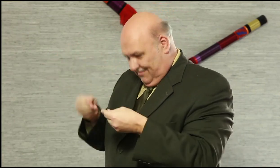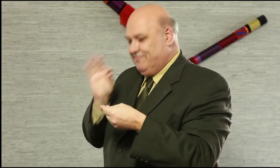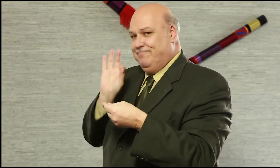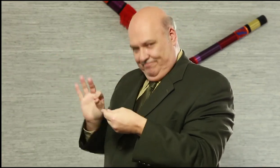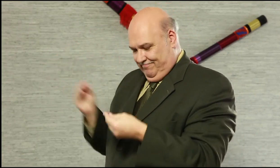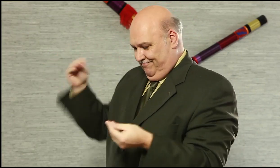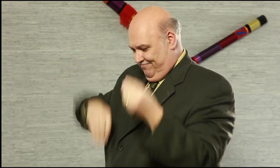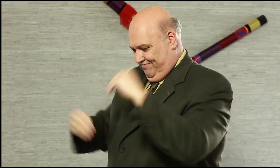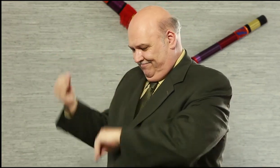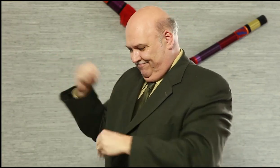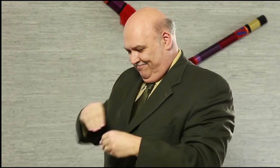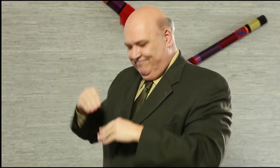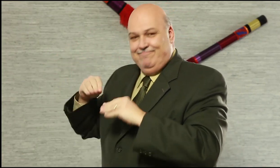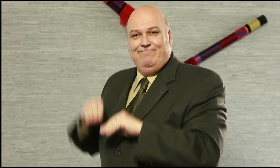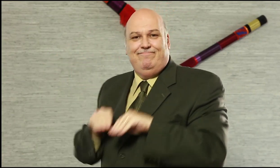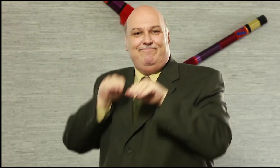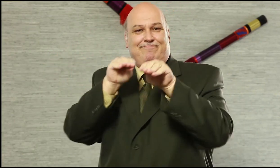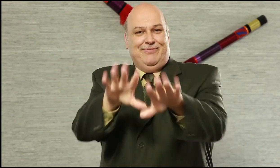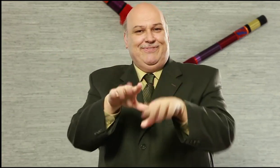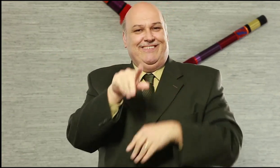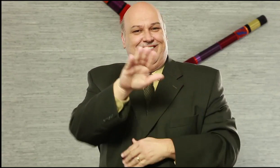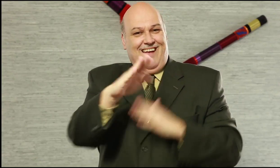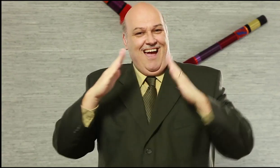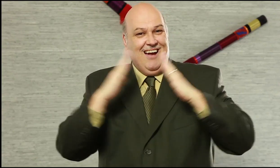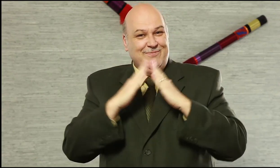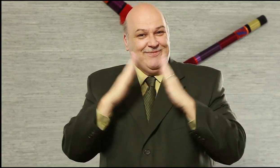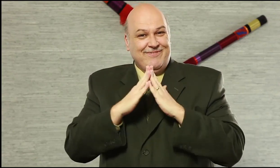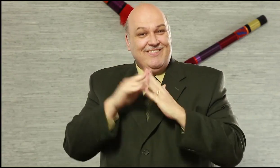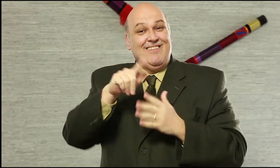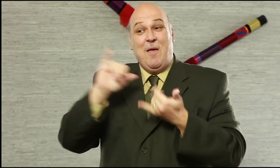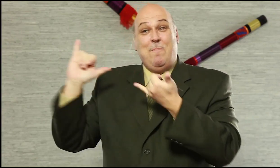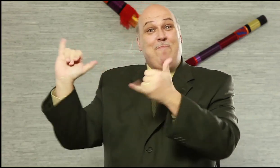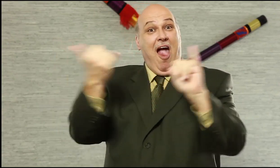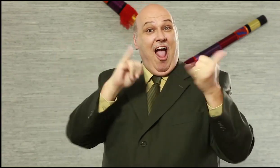with other viewers and through H3 media! To